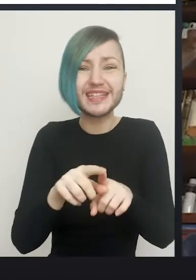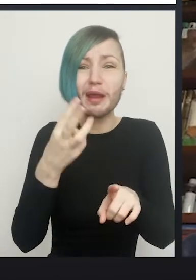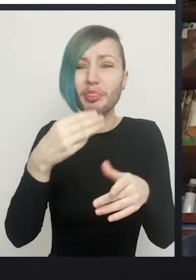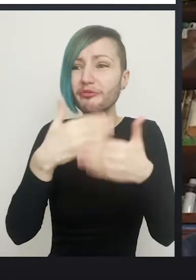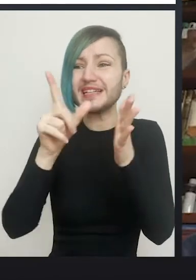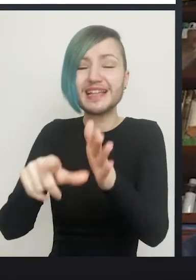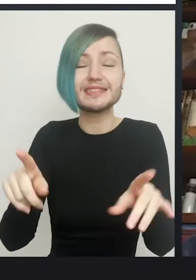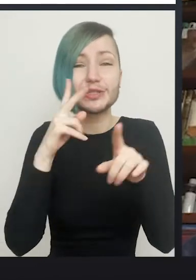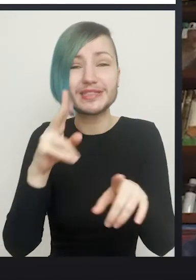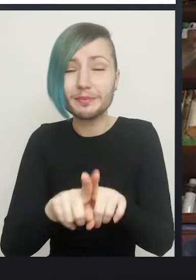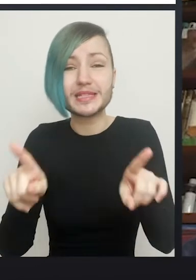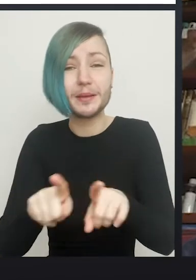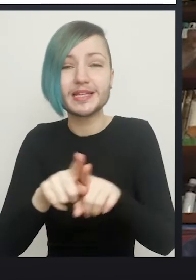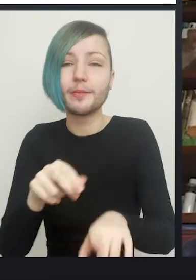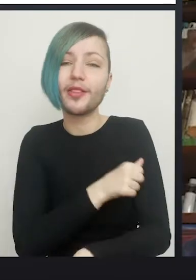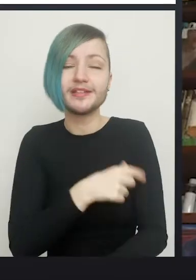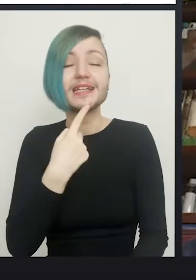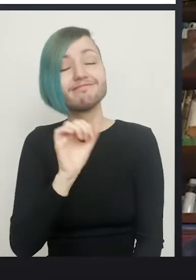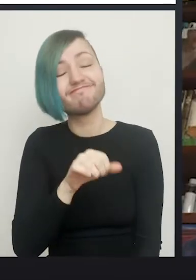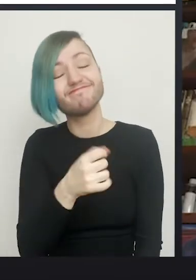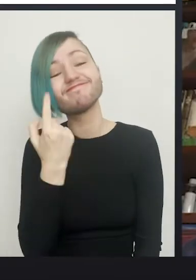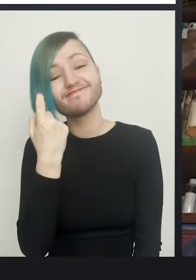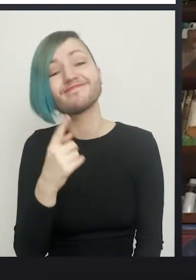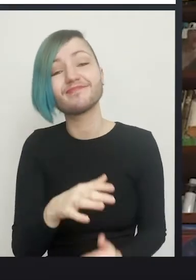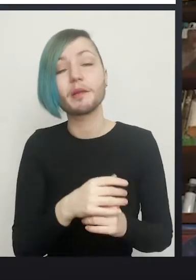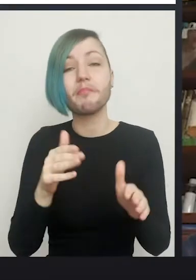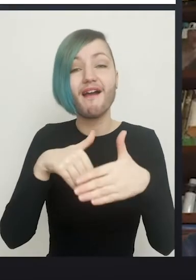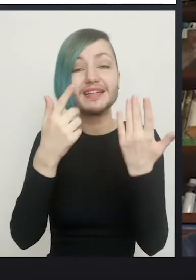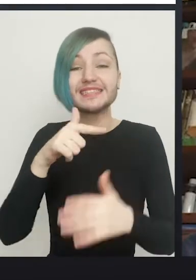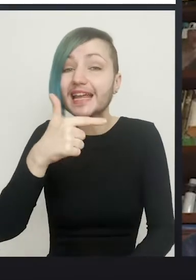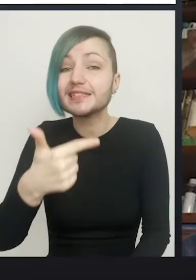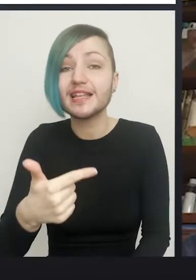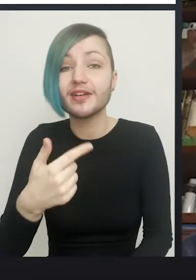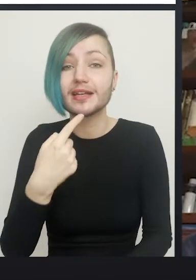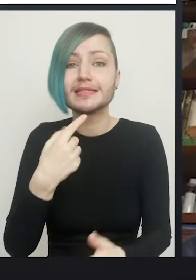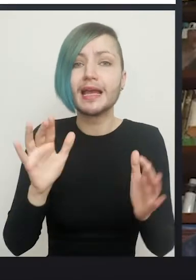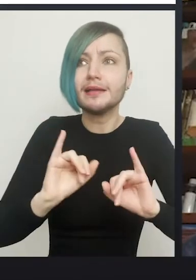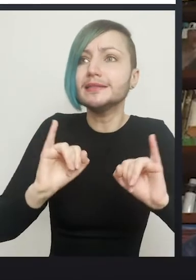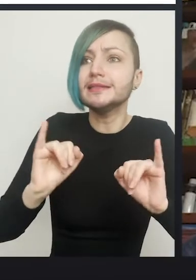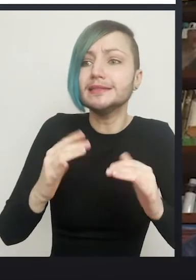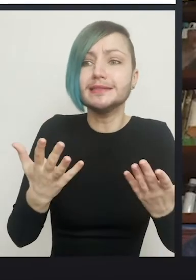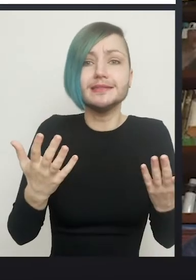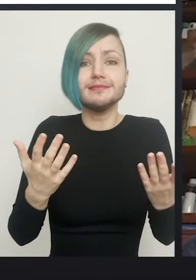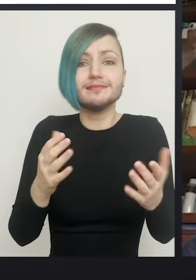And the nurses are saying "Yes, yes, yes." And by the time we get to day 7, they're saying "Mr Bellringer is an idiot he practically knows nothing."